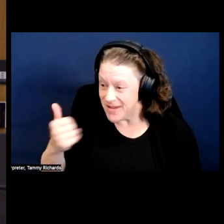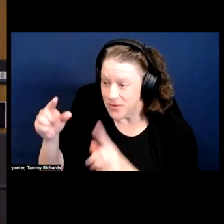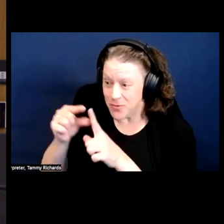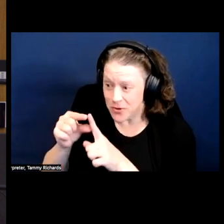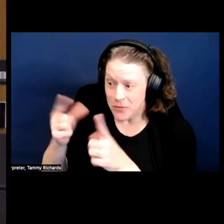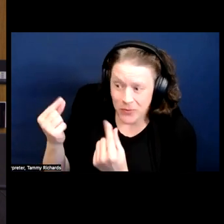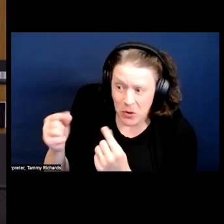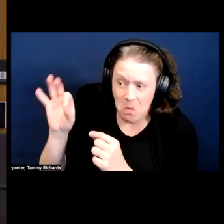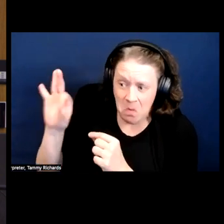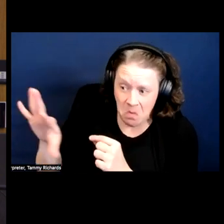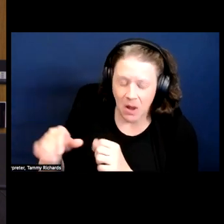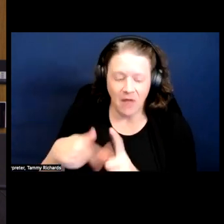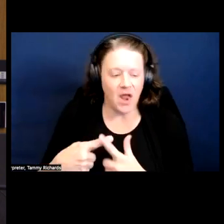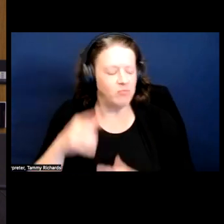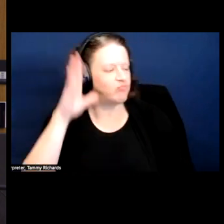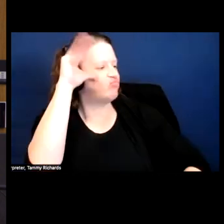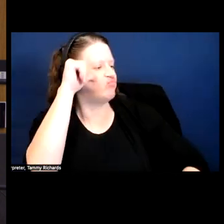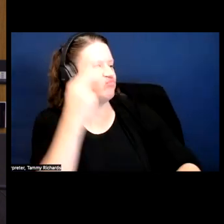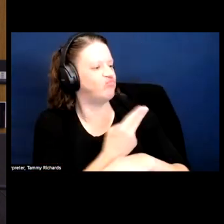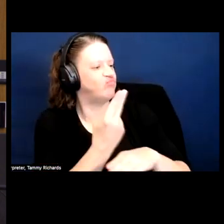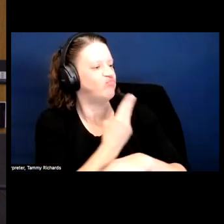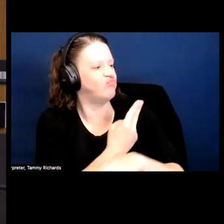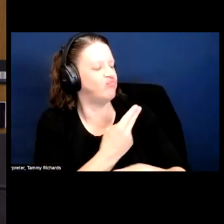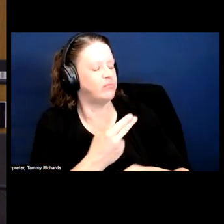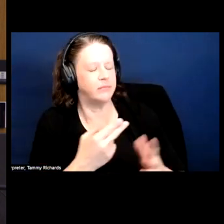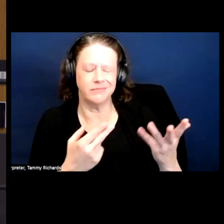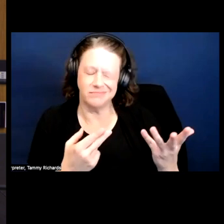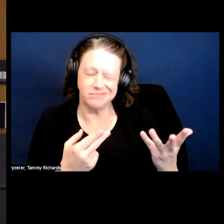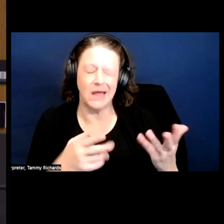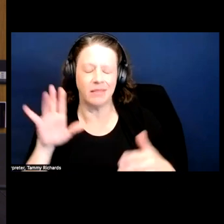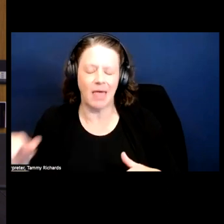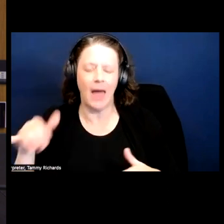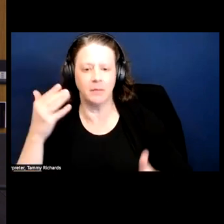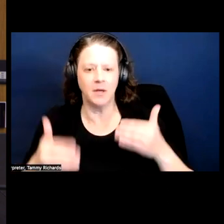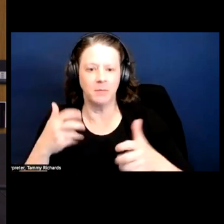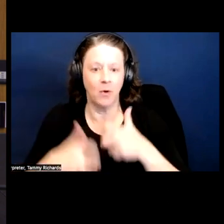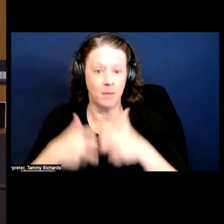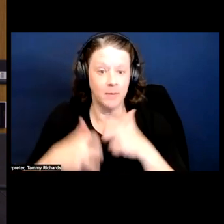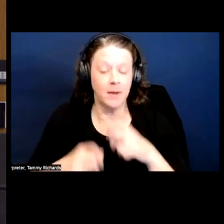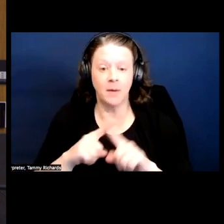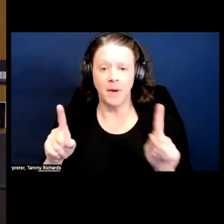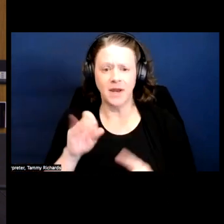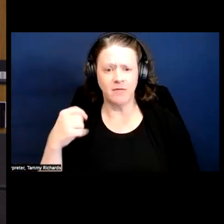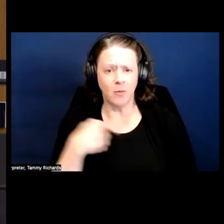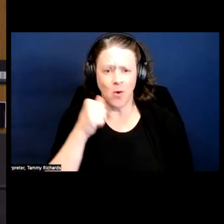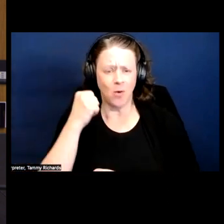But the knee jerk reaction to that language without actually listening to the content,